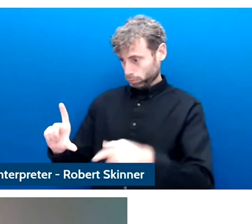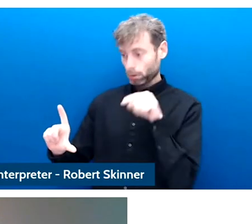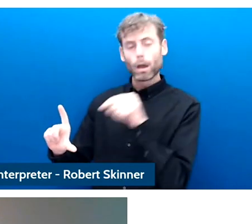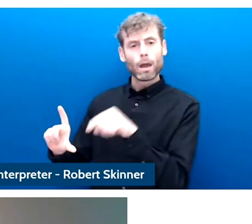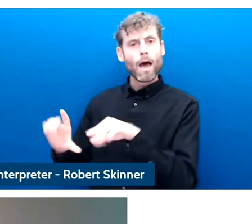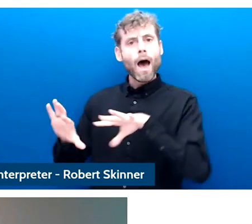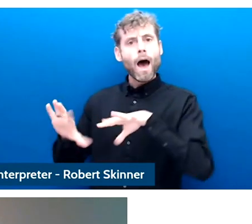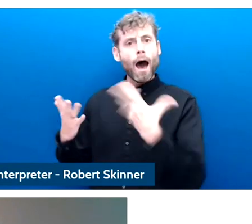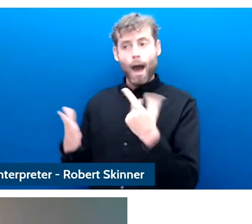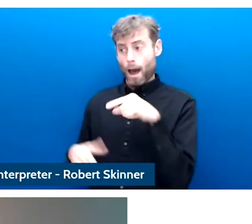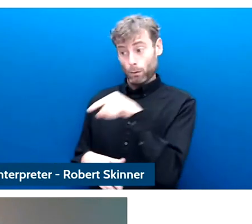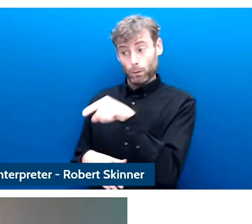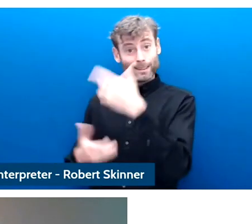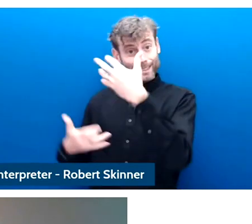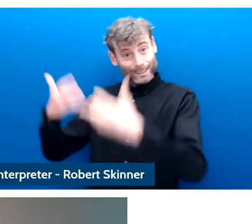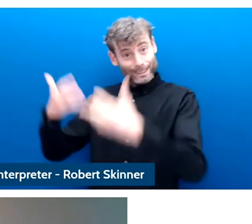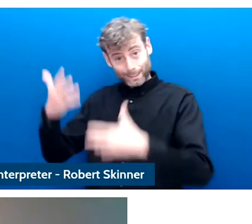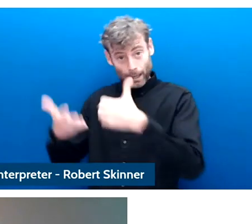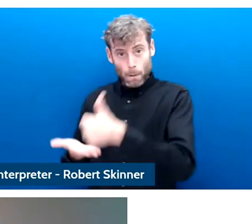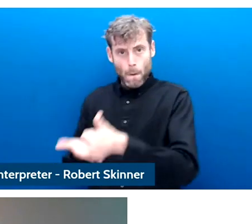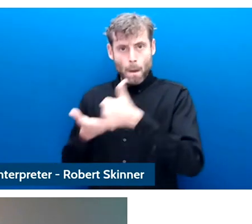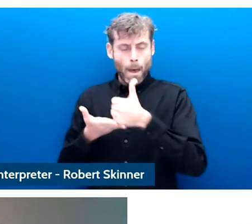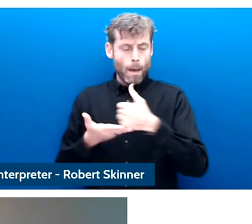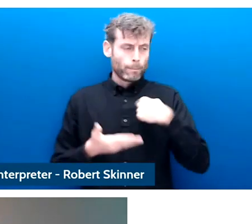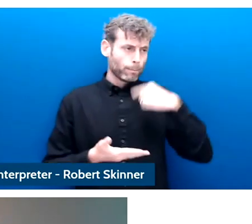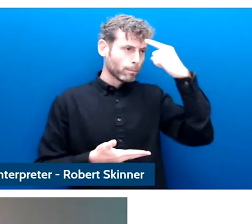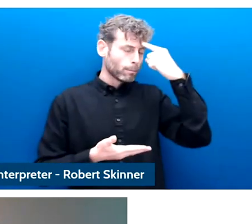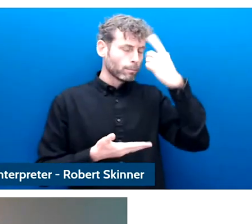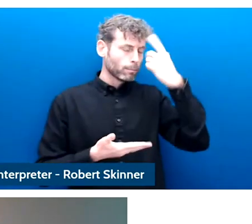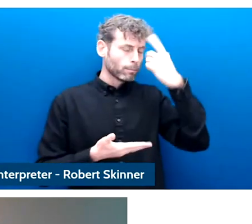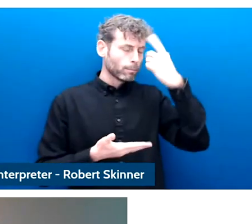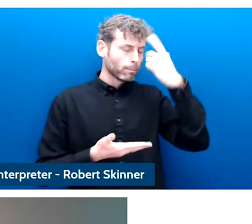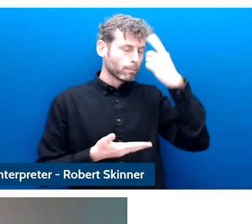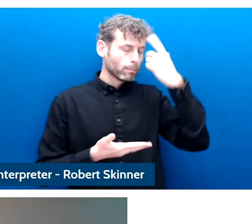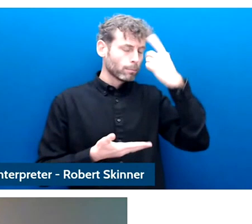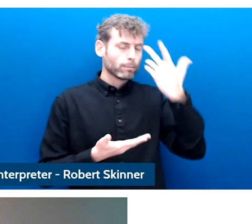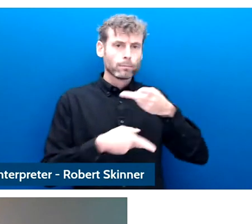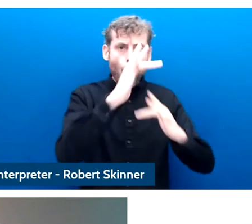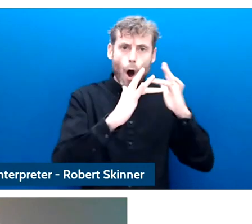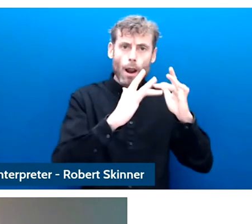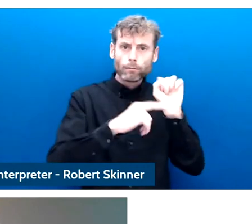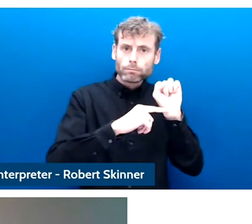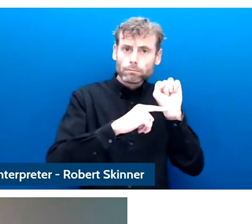I appreciate the question and of course, it would be much more interesting to